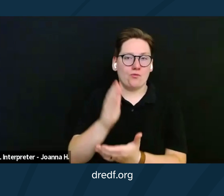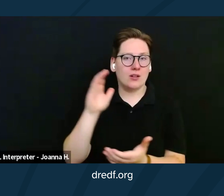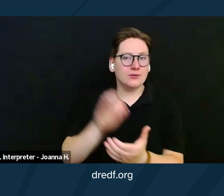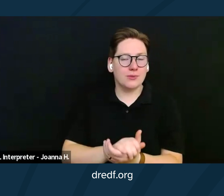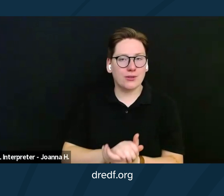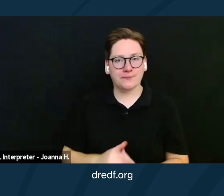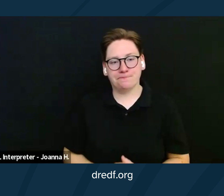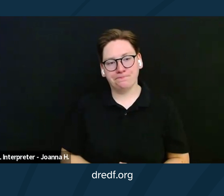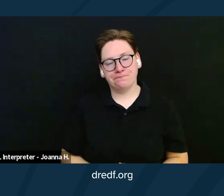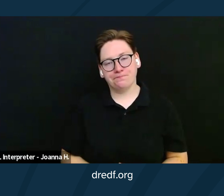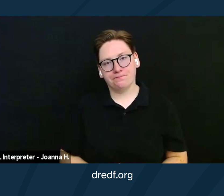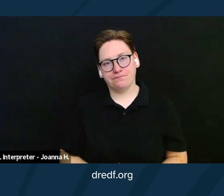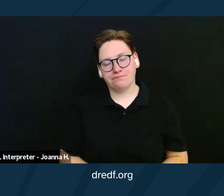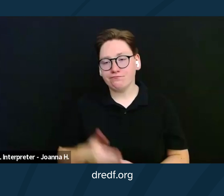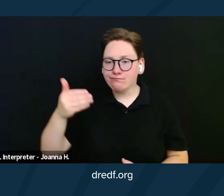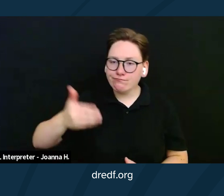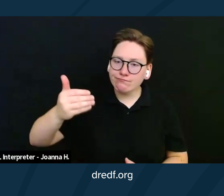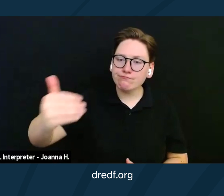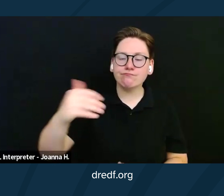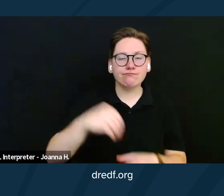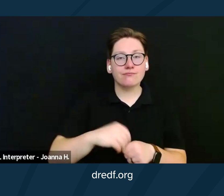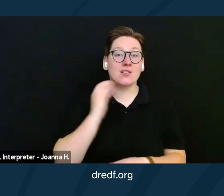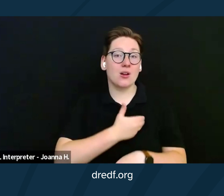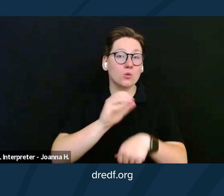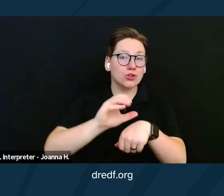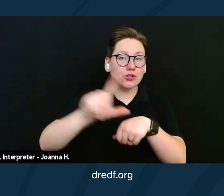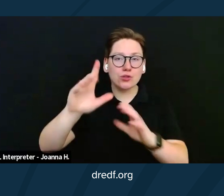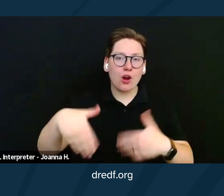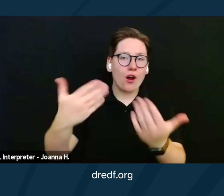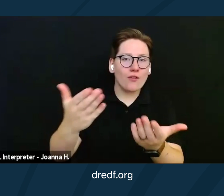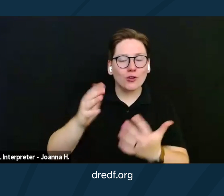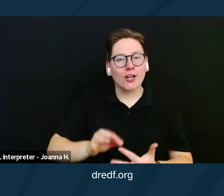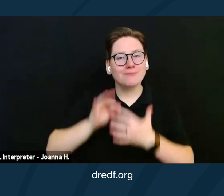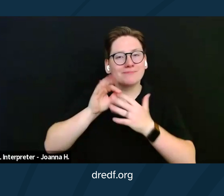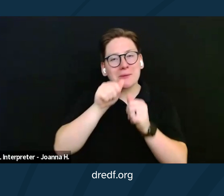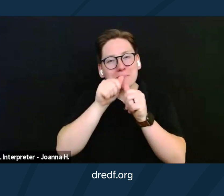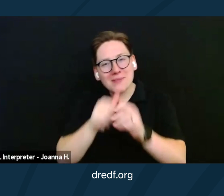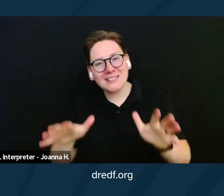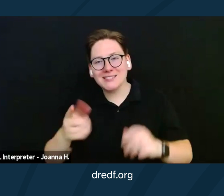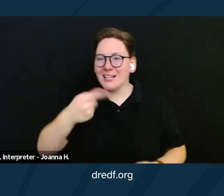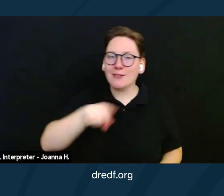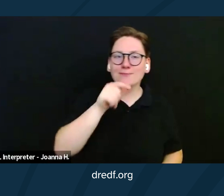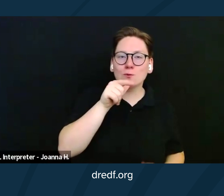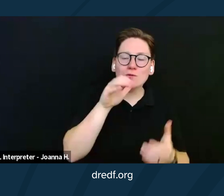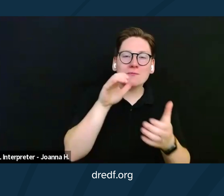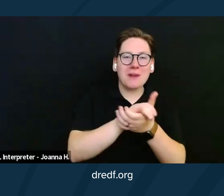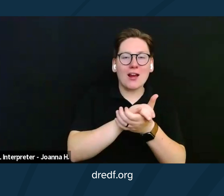Every so often in our church, they offer a special blessing for those who have been married in increments of five years,